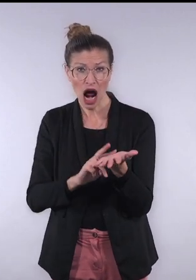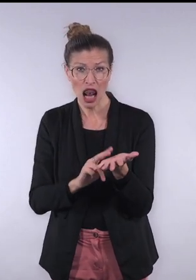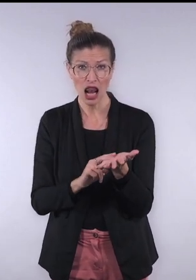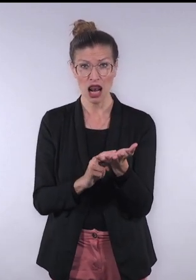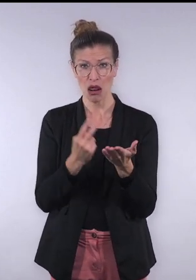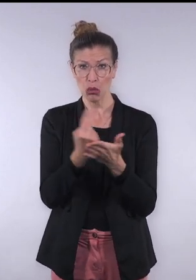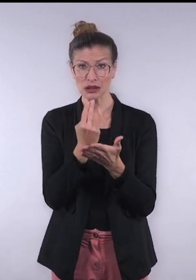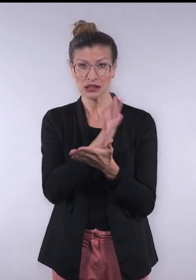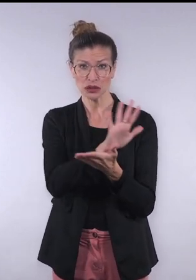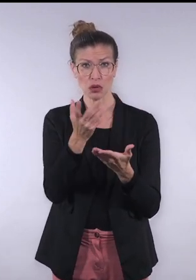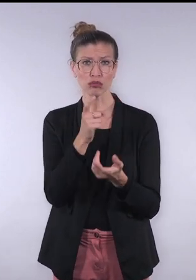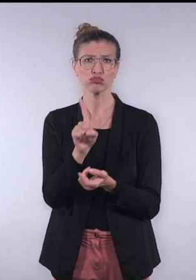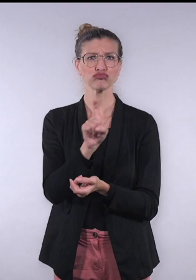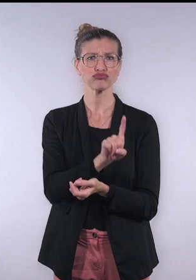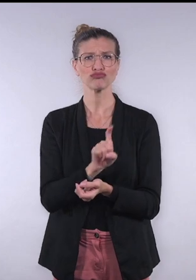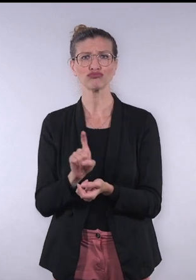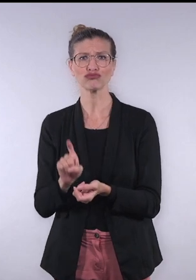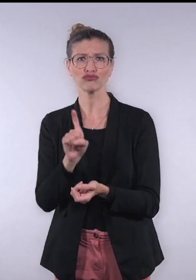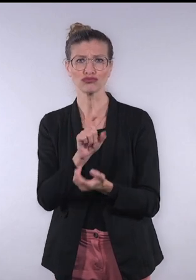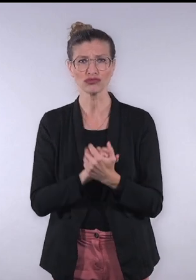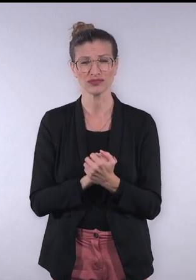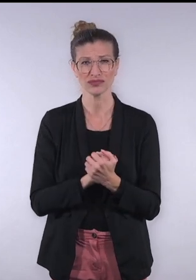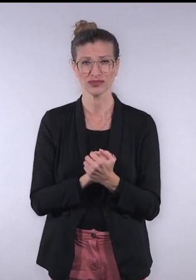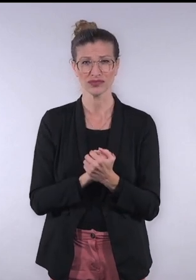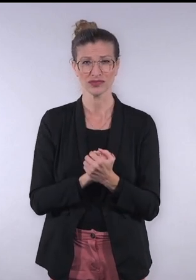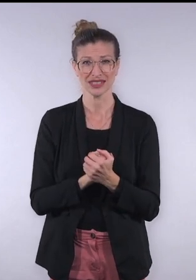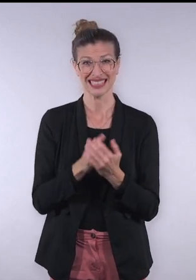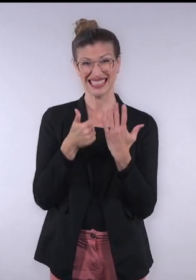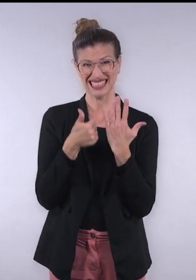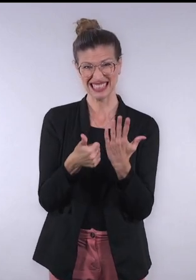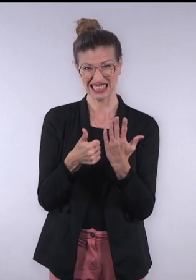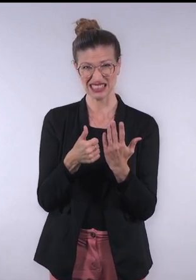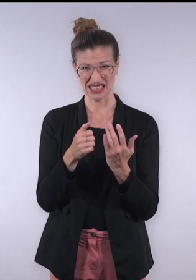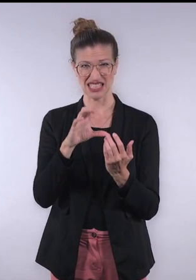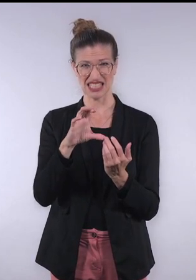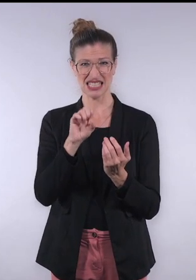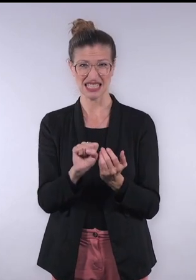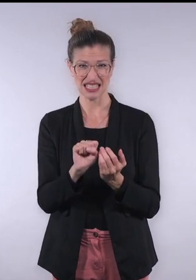The advantages of the UserWay widget over other solutions is summarized by the six Cs.